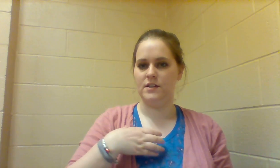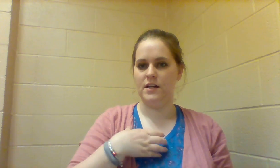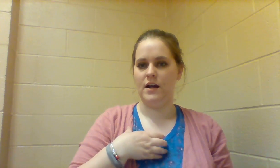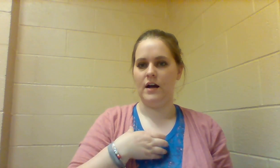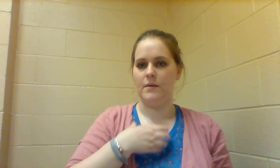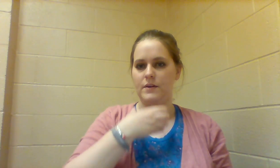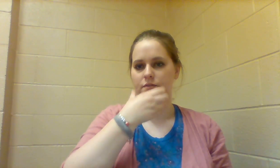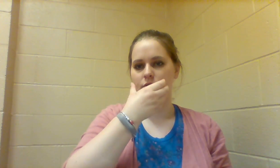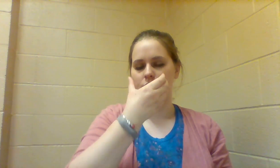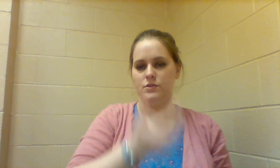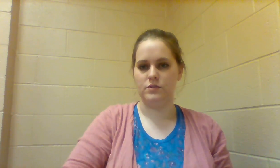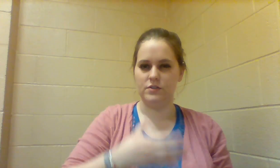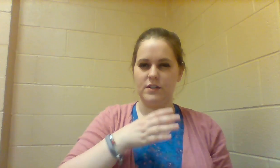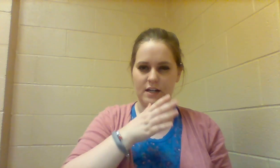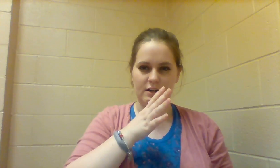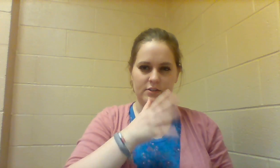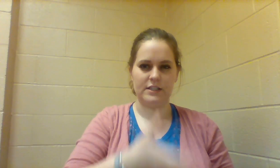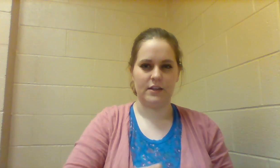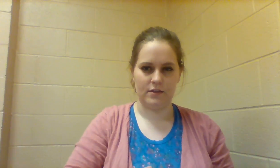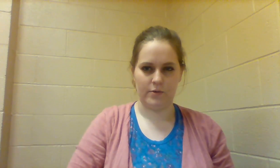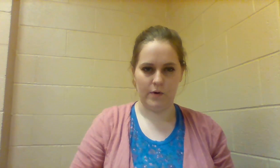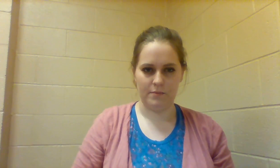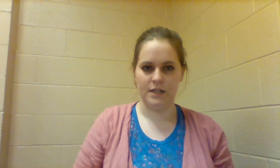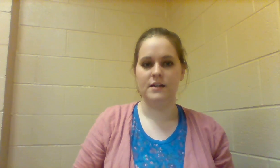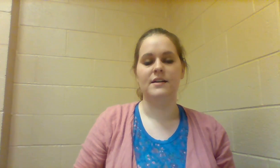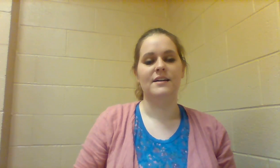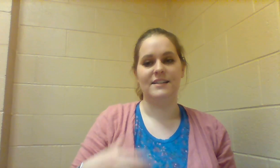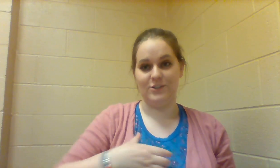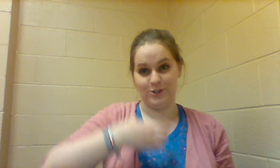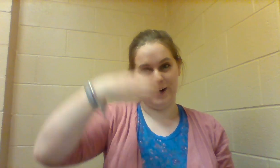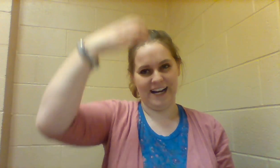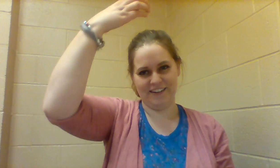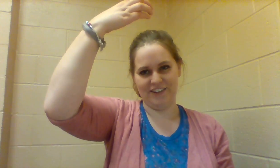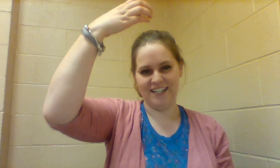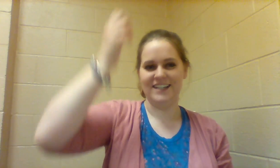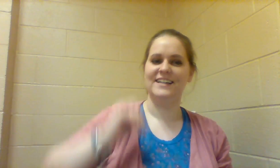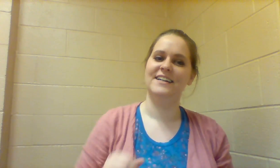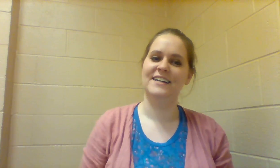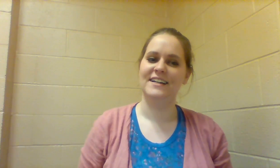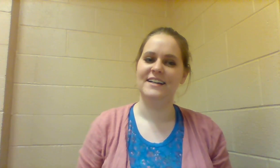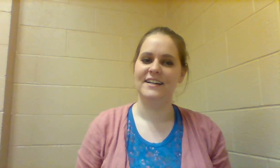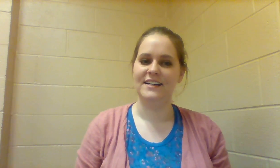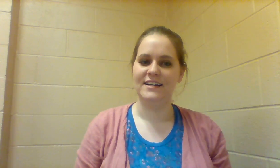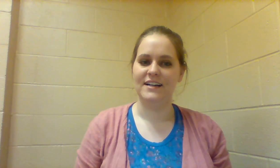if you go too soon it kind of looks like throw up, so GIRAFFE